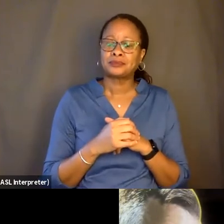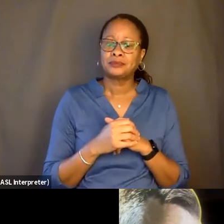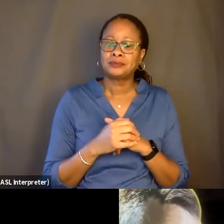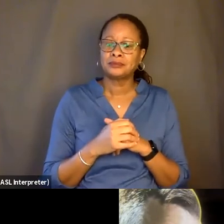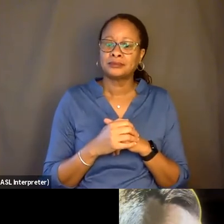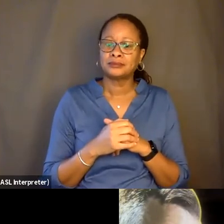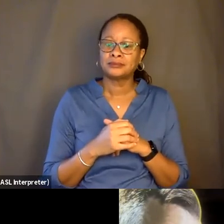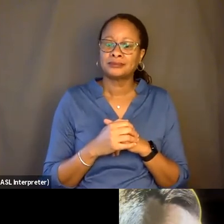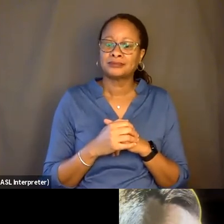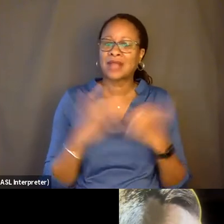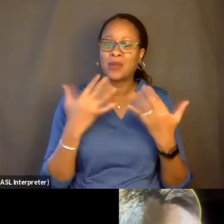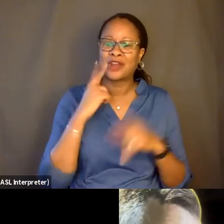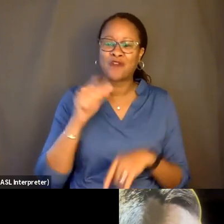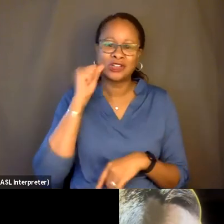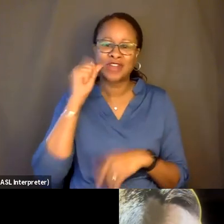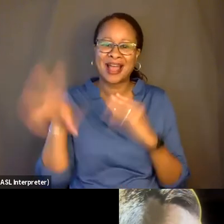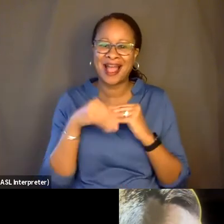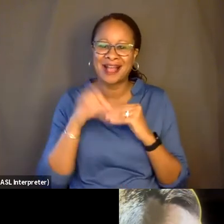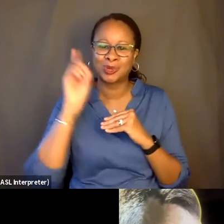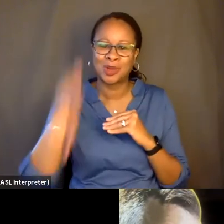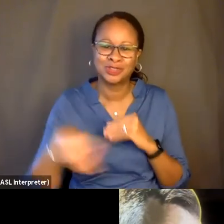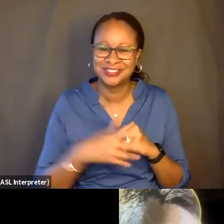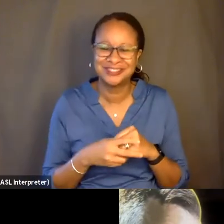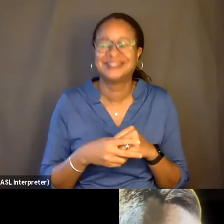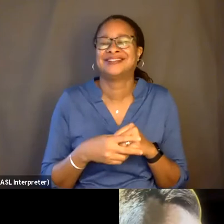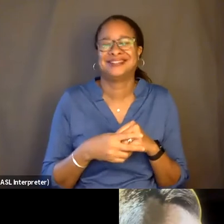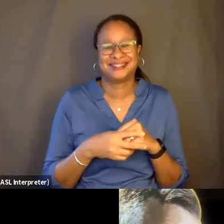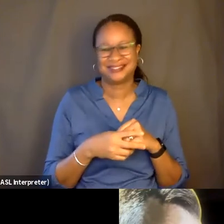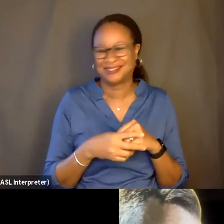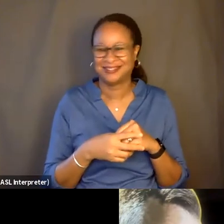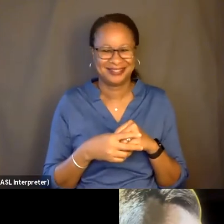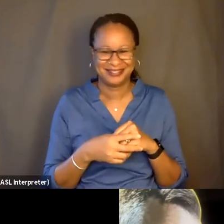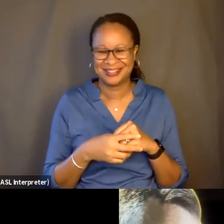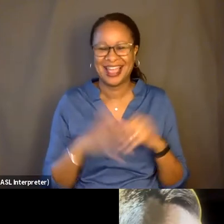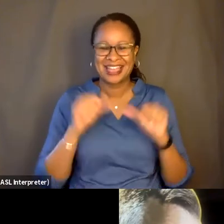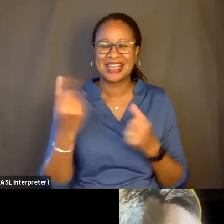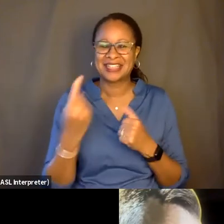I'm just waiting for Andrea to ask a question. Right, like, some-- like, can someone step across the line?